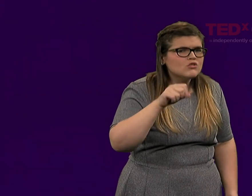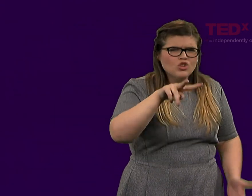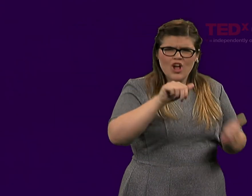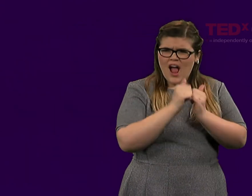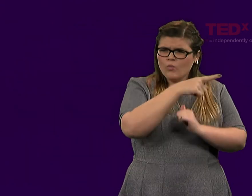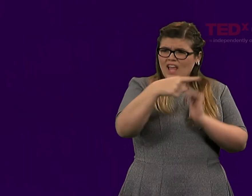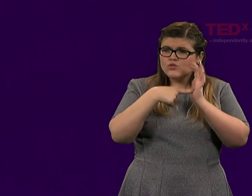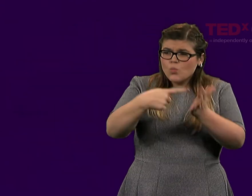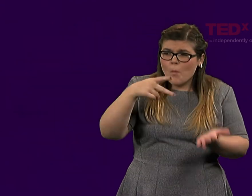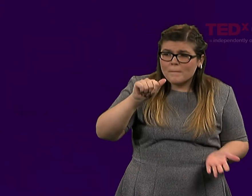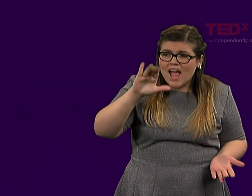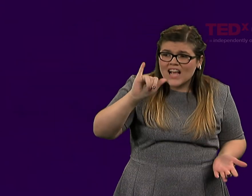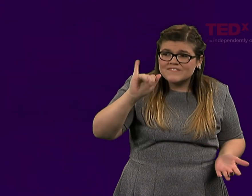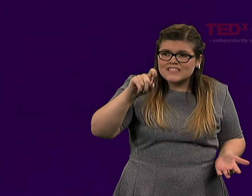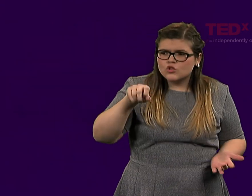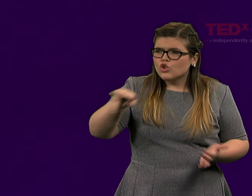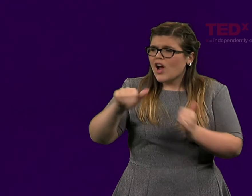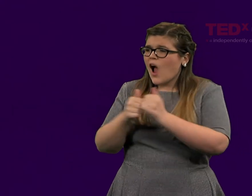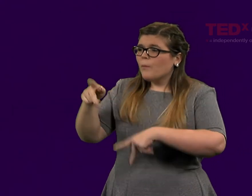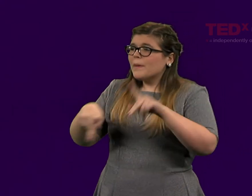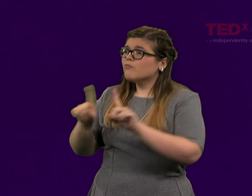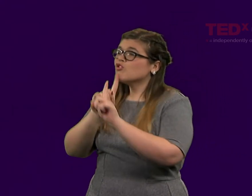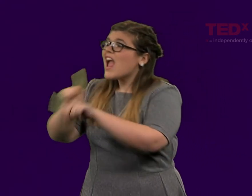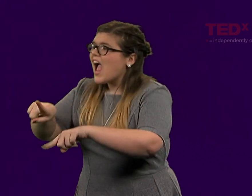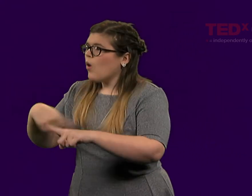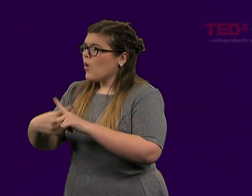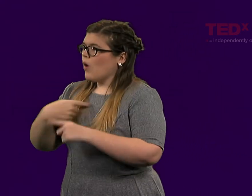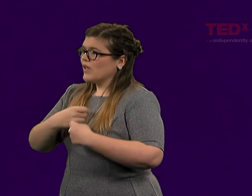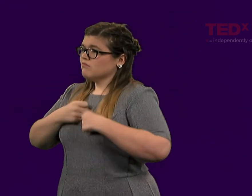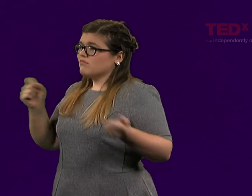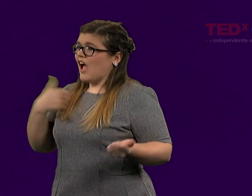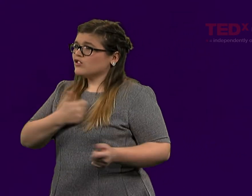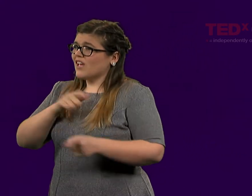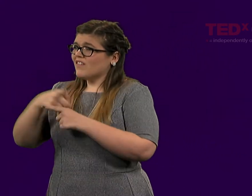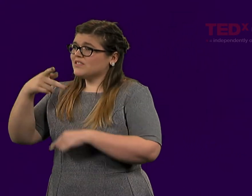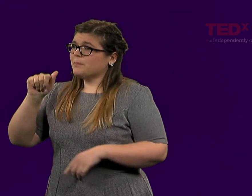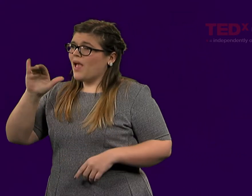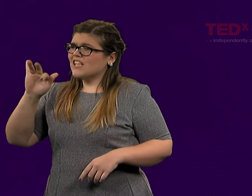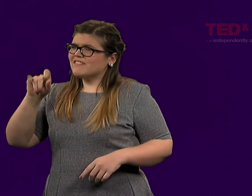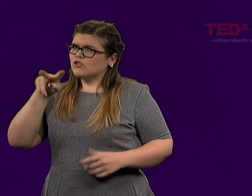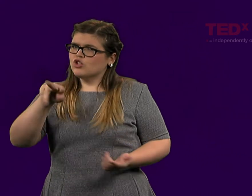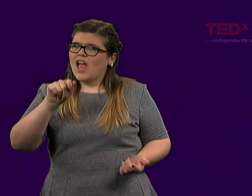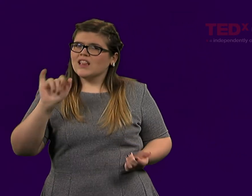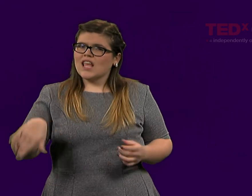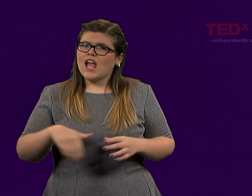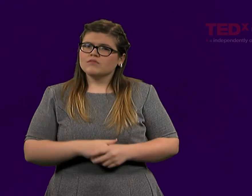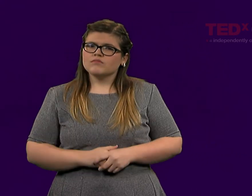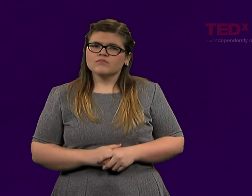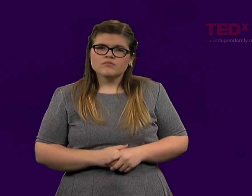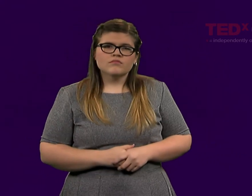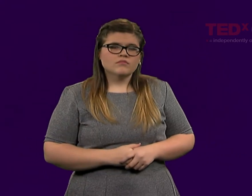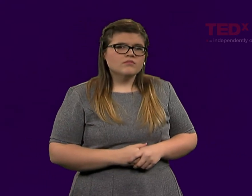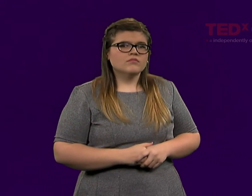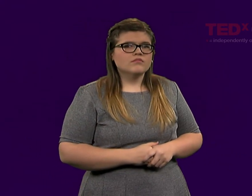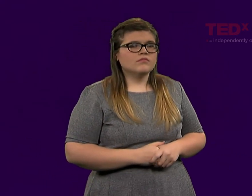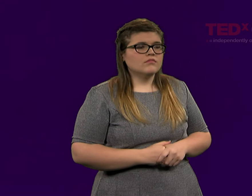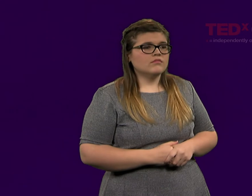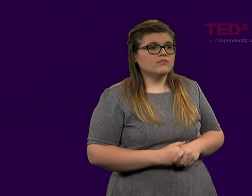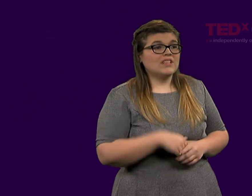Even if you look at Goggle images and say "pacifist" the reactions are horrible and very negative.